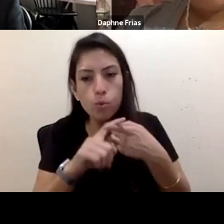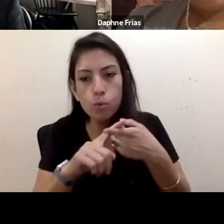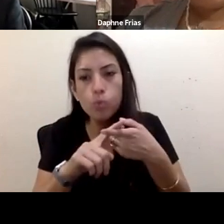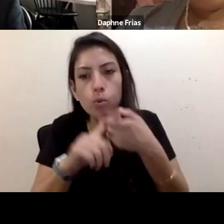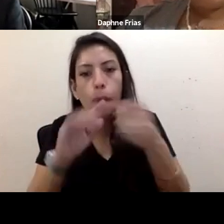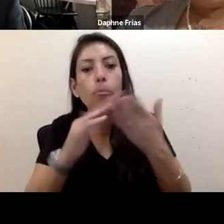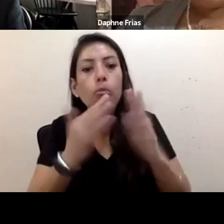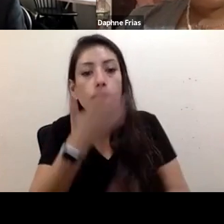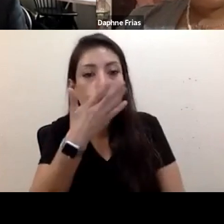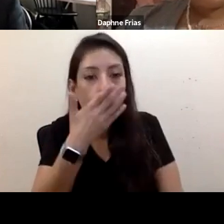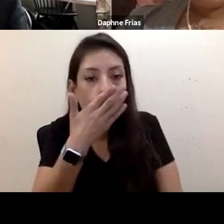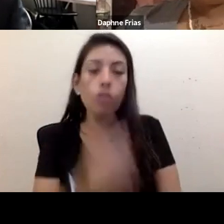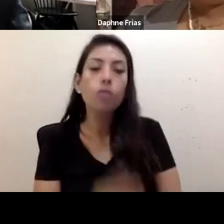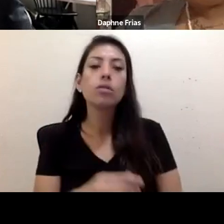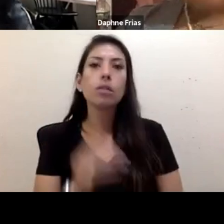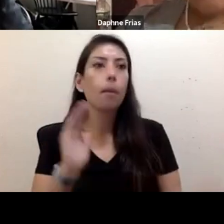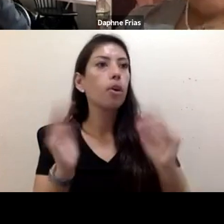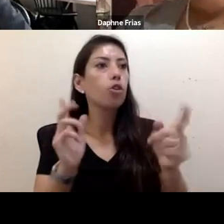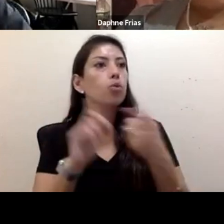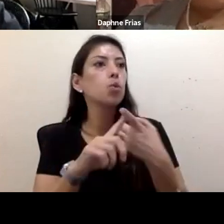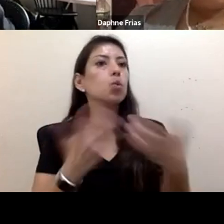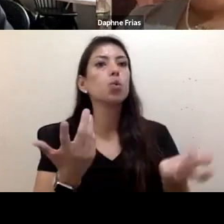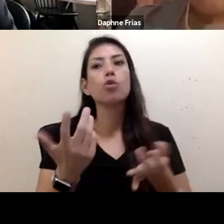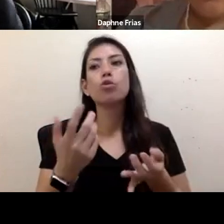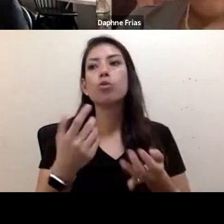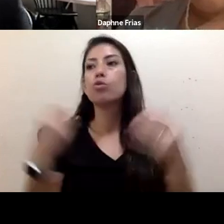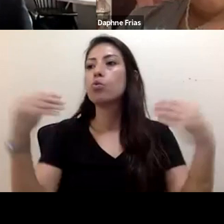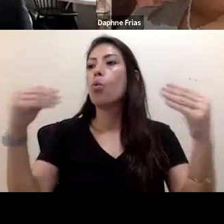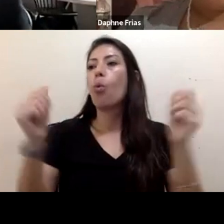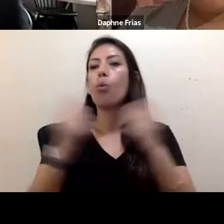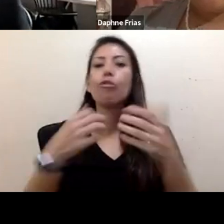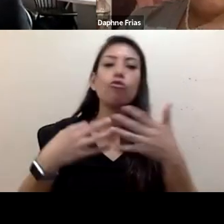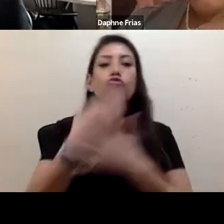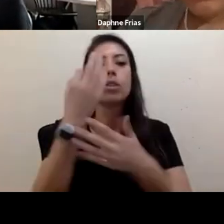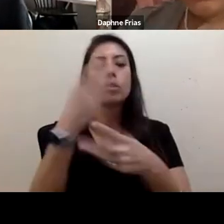than there are supermarkets with fresh produce. This happens very intentionally